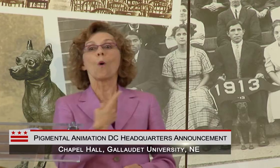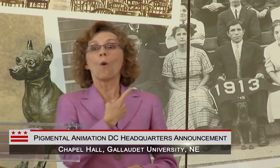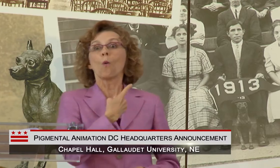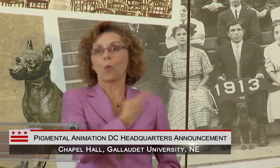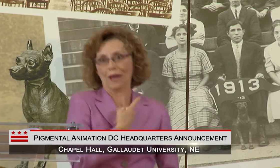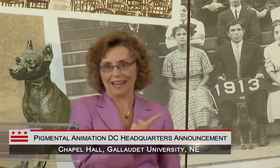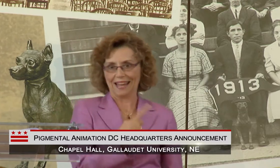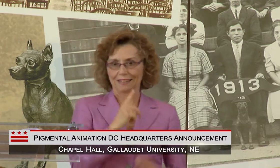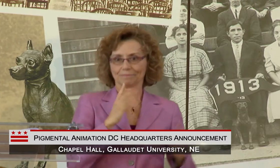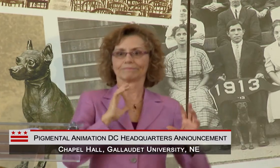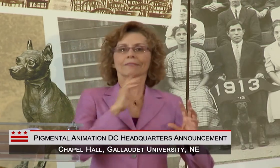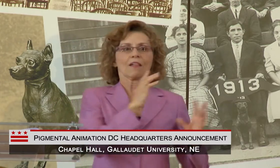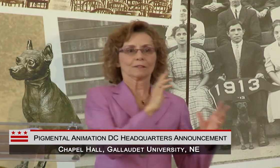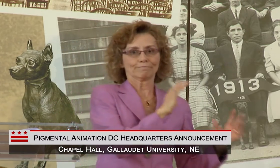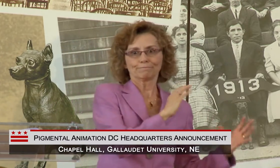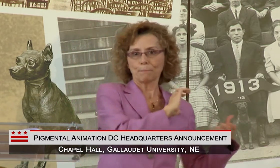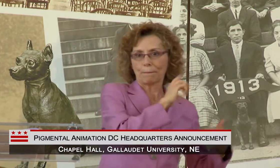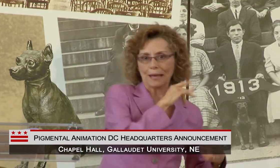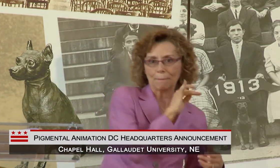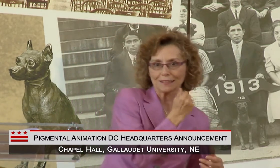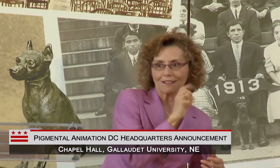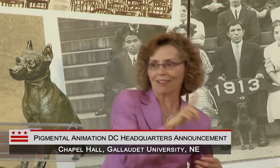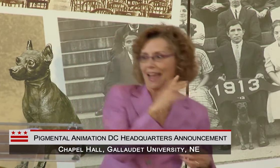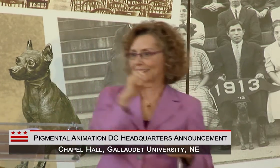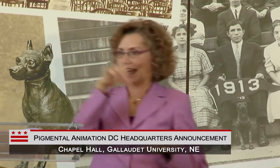AREA AND ALSO CONNECT WITH THIS NEW OPPORTUNITY THAT WE ARE NOW